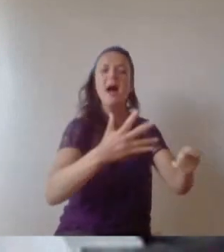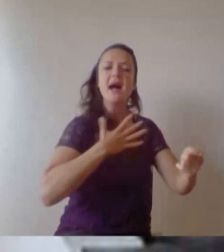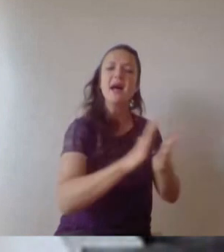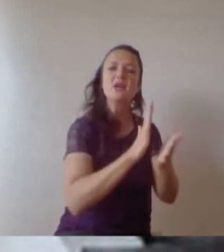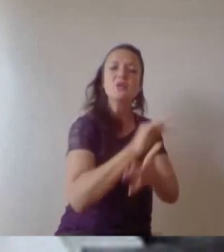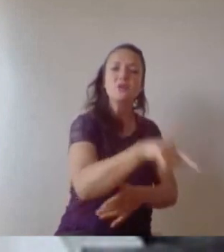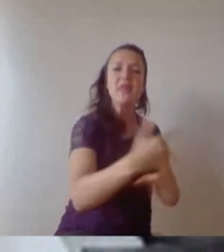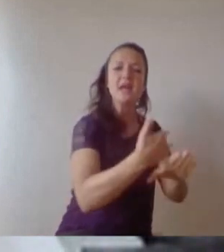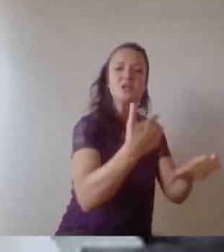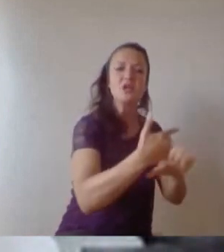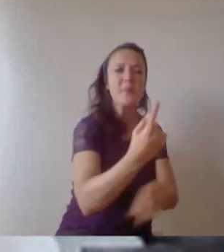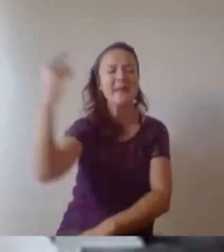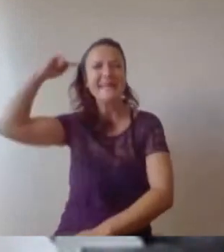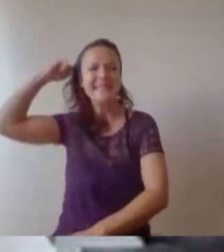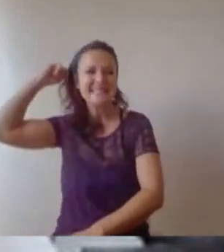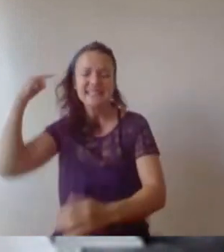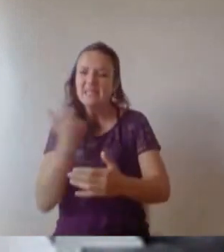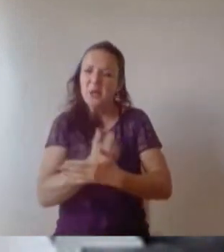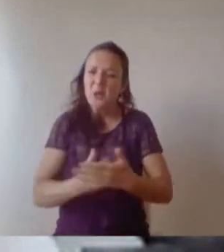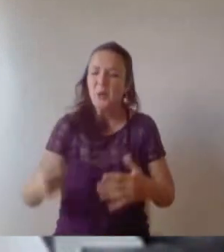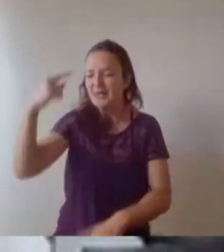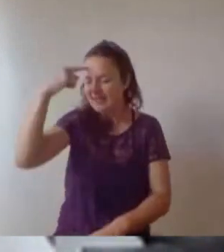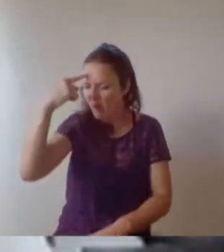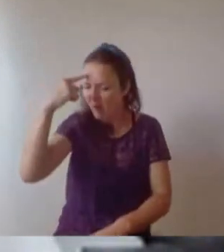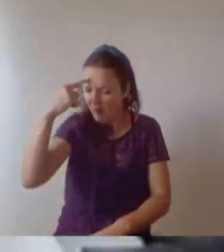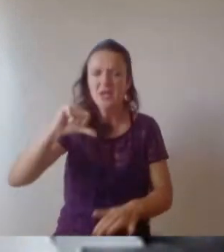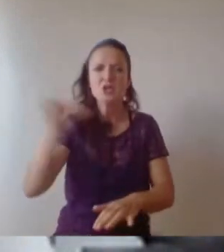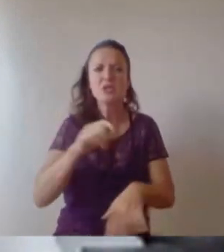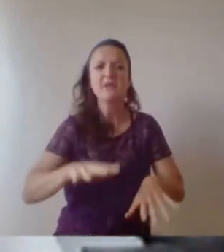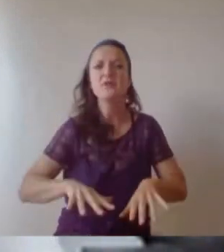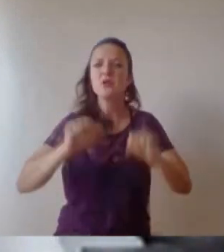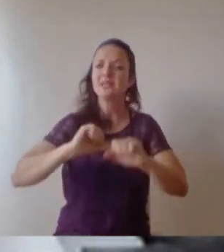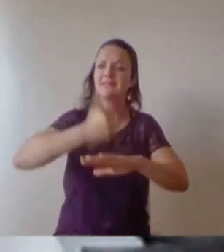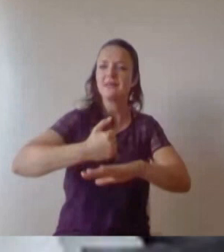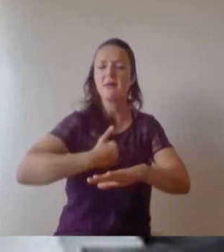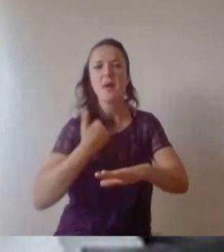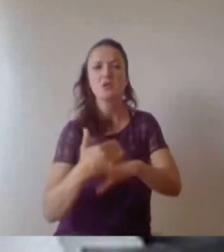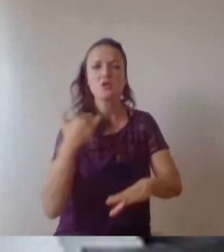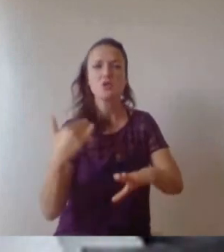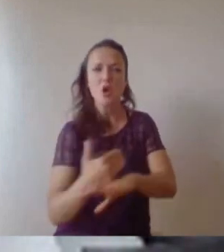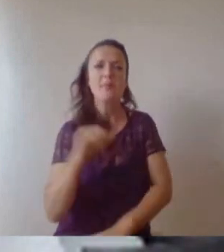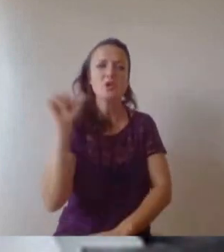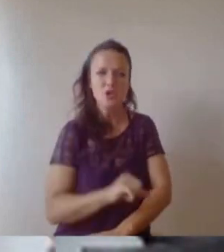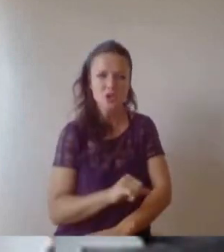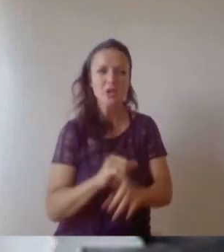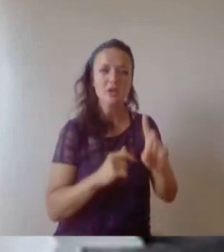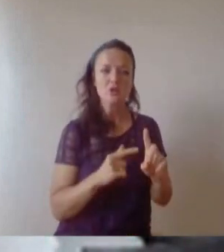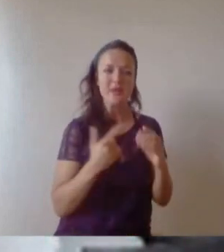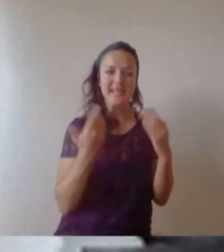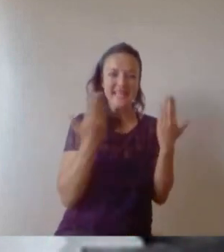So I began to reserve day times for my nine to five job and evenings and weekends for where I was building my startup.